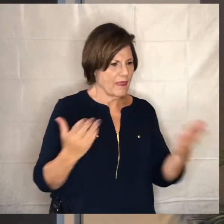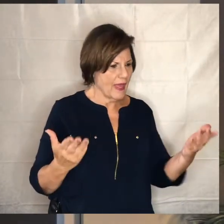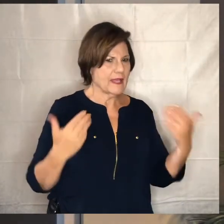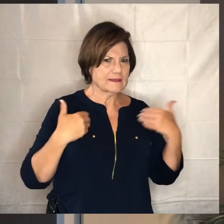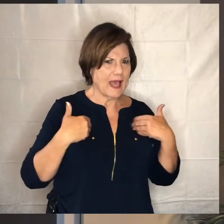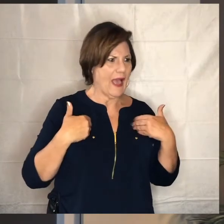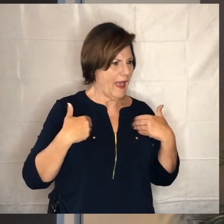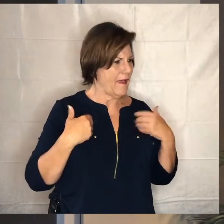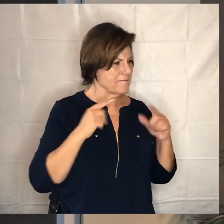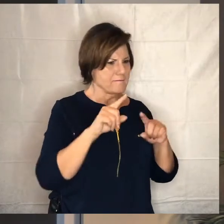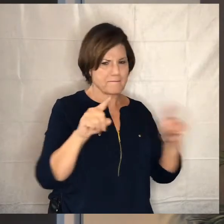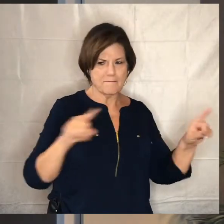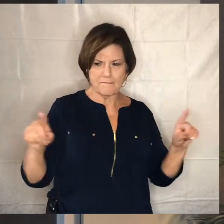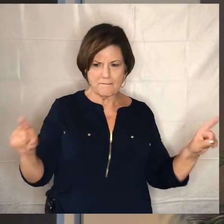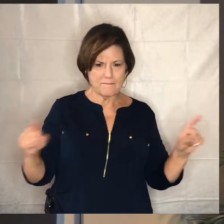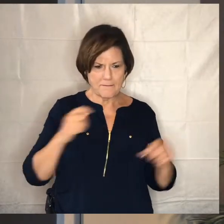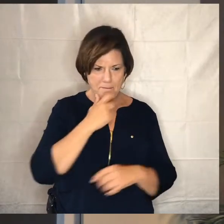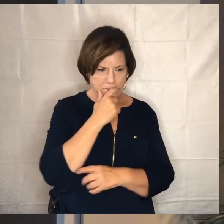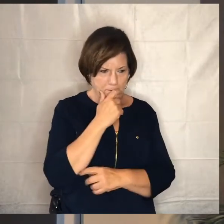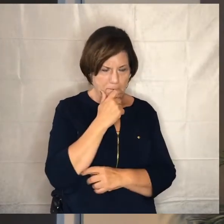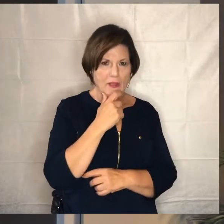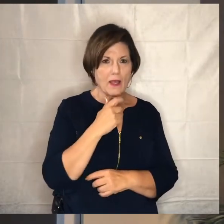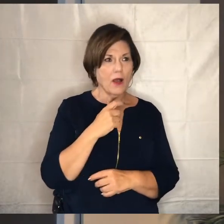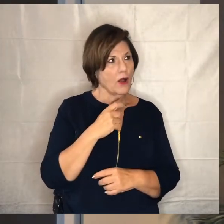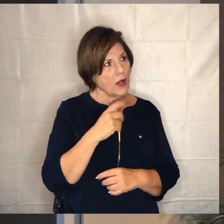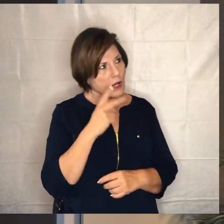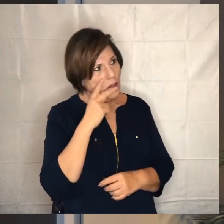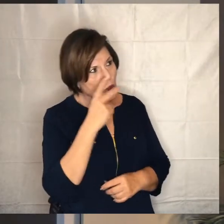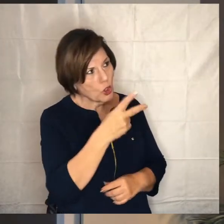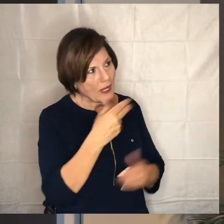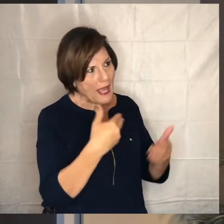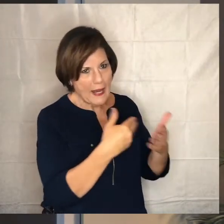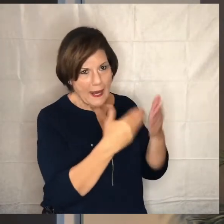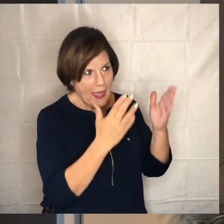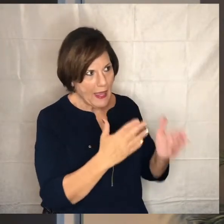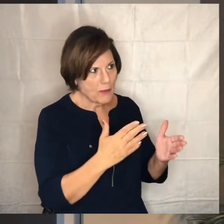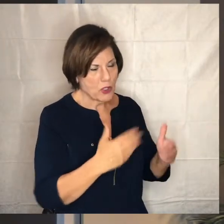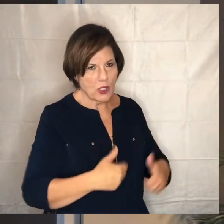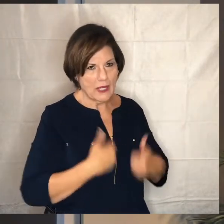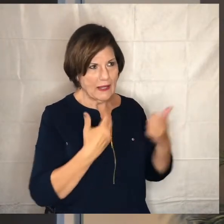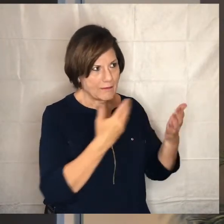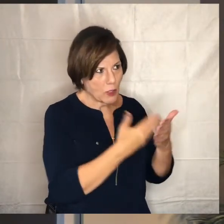you looked at all those things have you looked at the neighbors that you live close to have you looked at everything